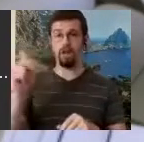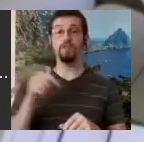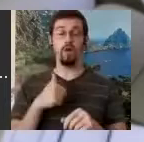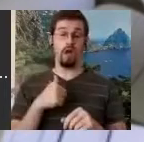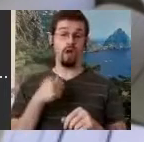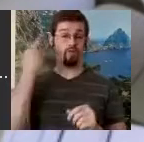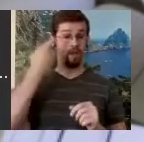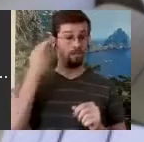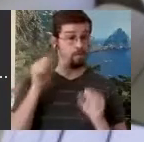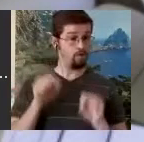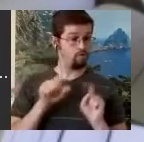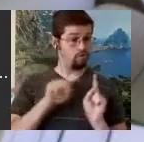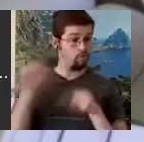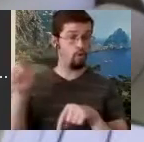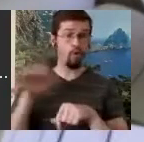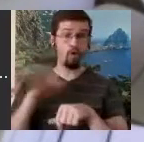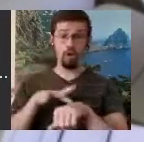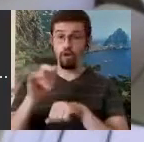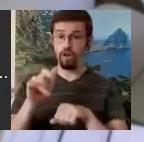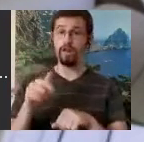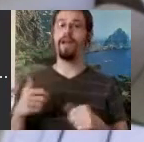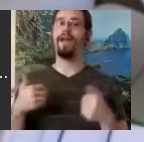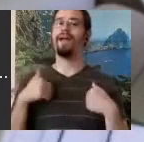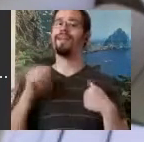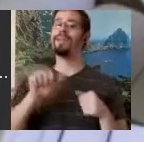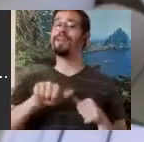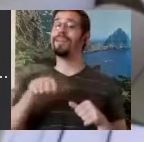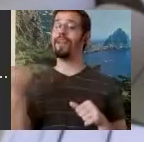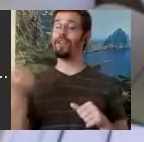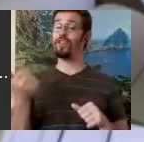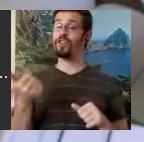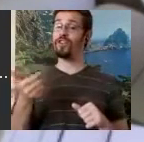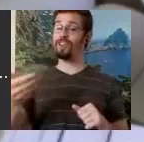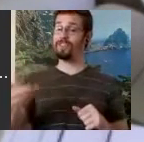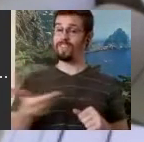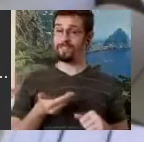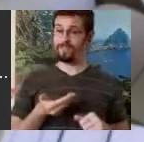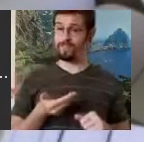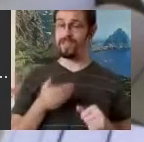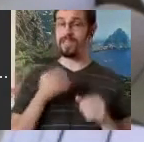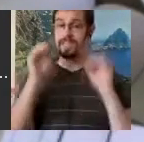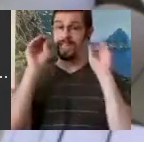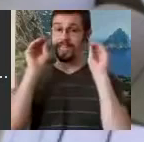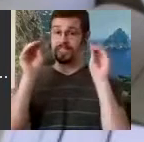got another invitation to teach DanceWriting at another ballet company called